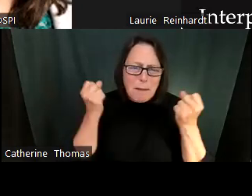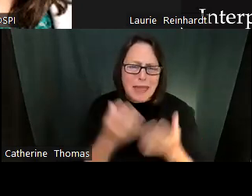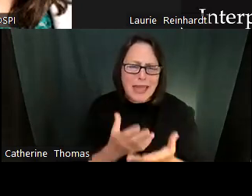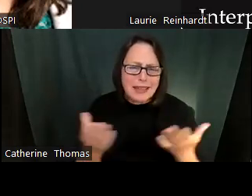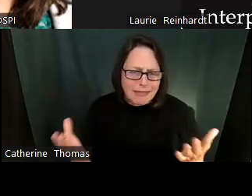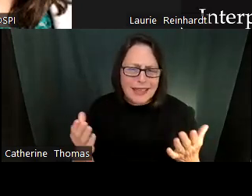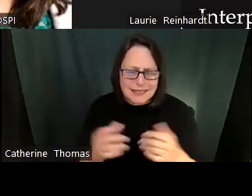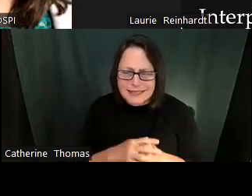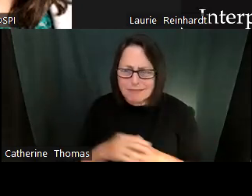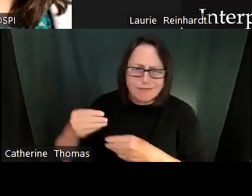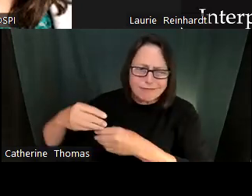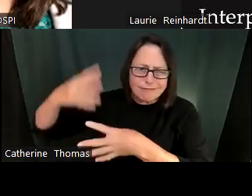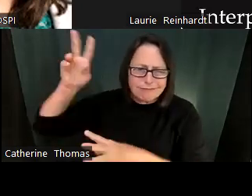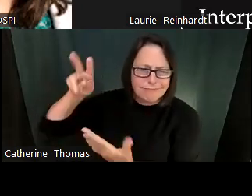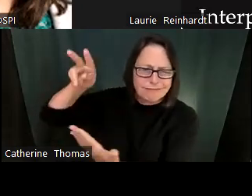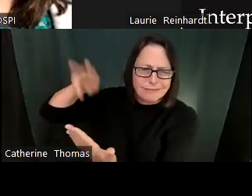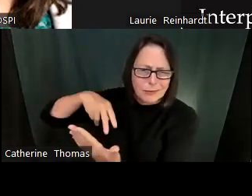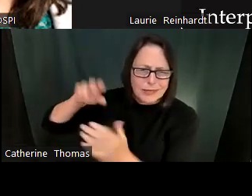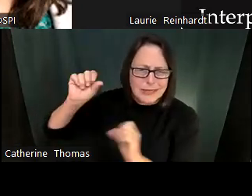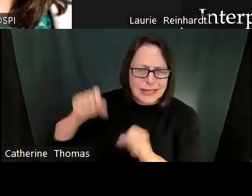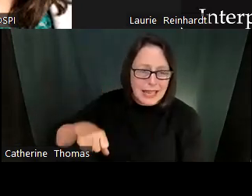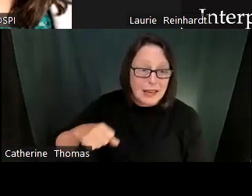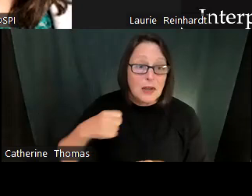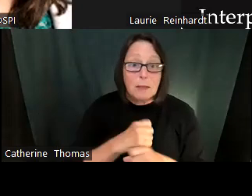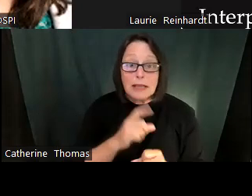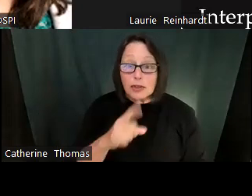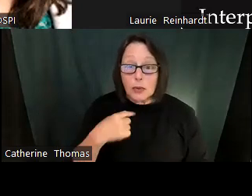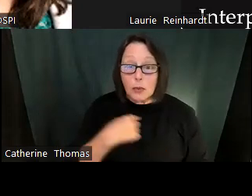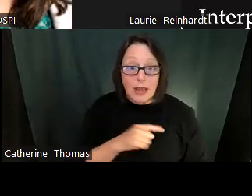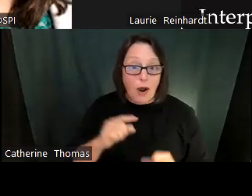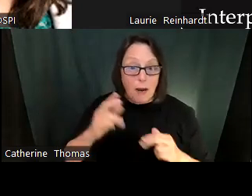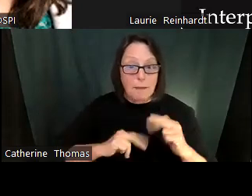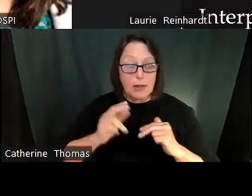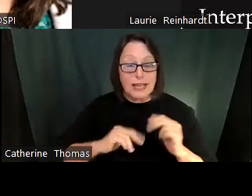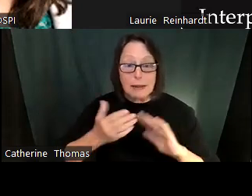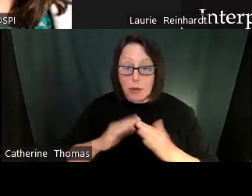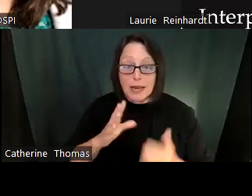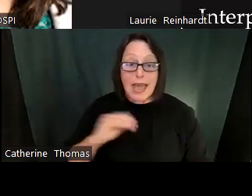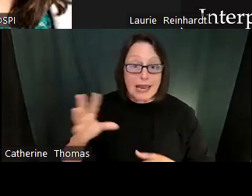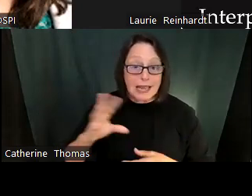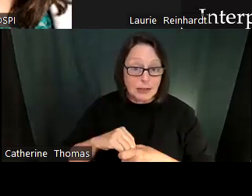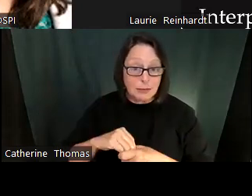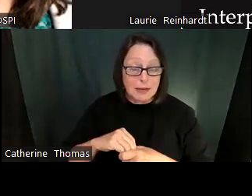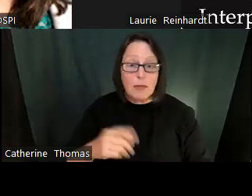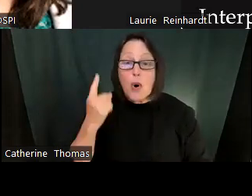Staff hikes barbecue grazed days go to each other's classroom for something different What?